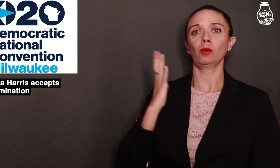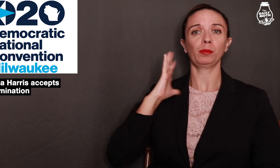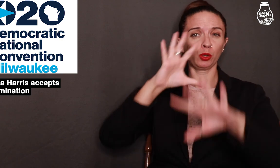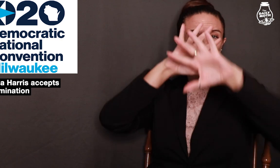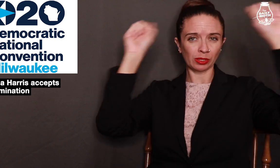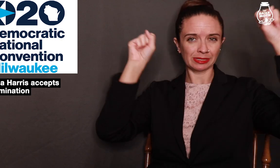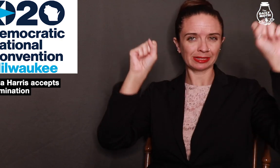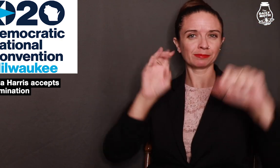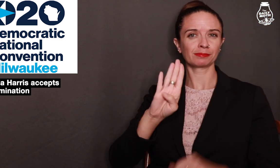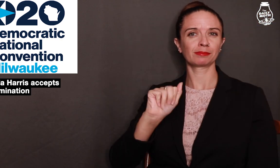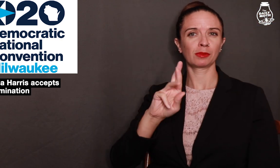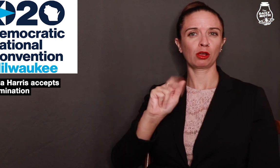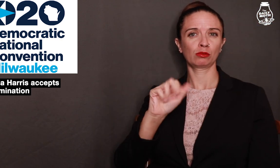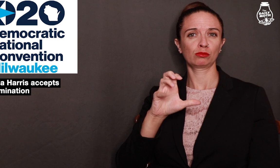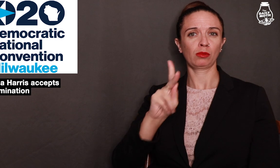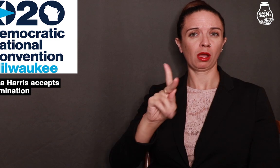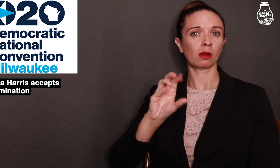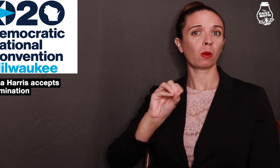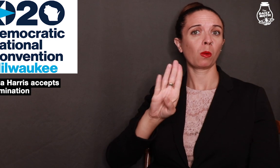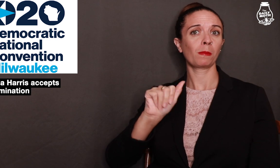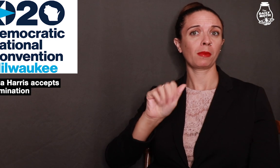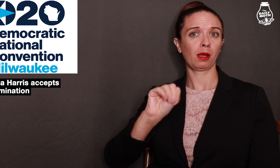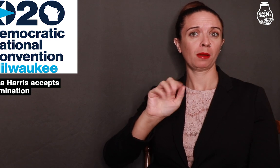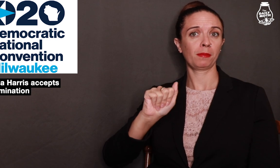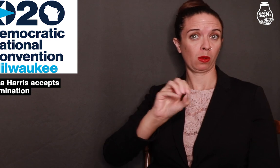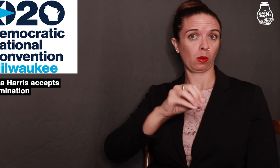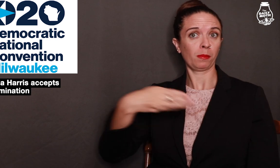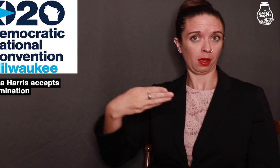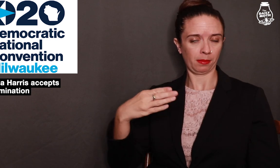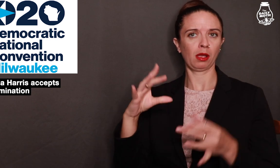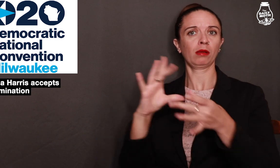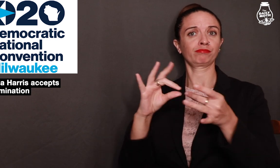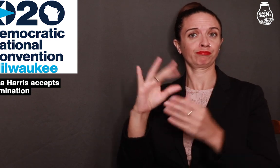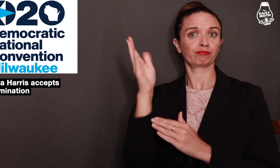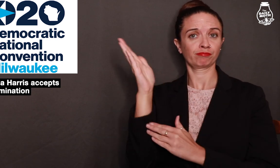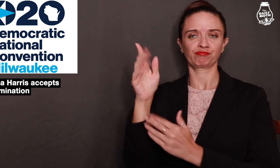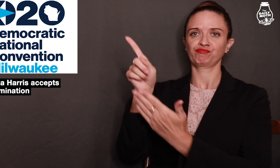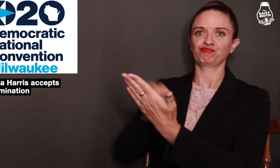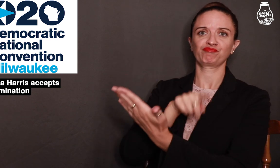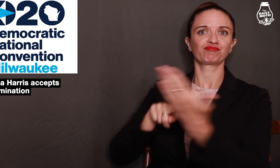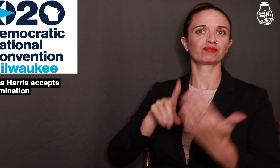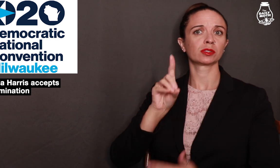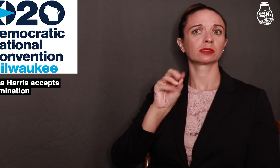Former president Barack Obama gave a speech criticizing